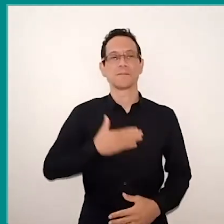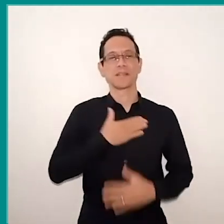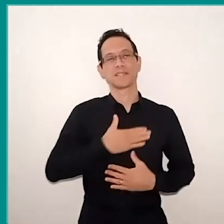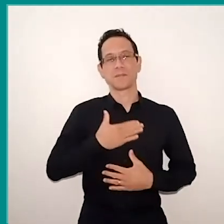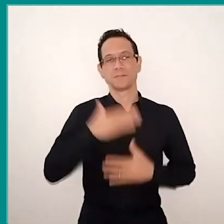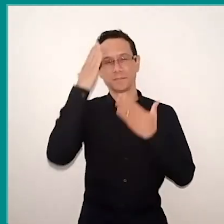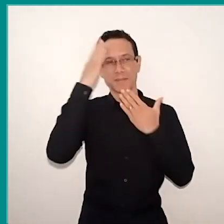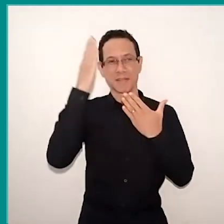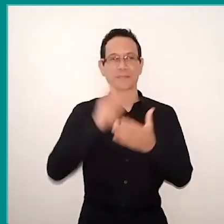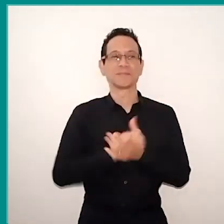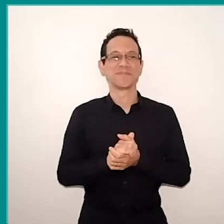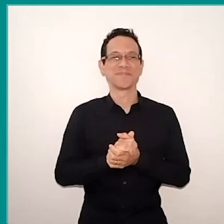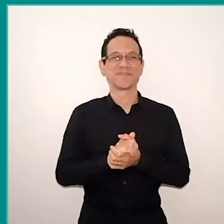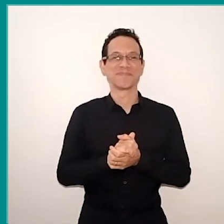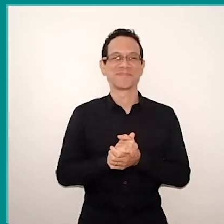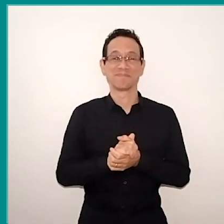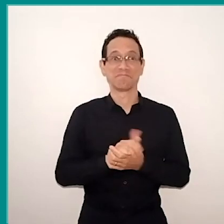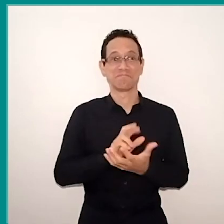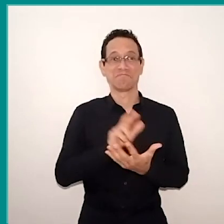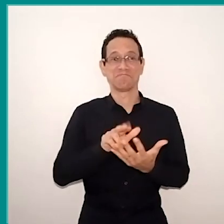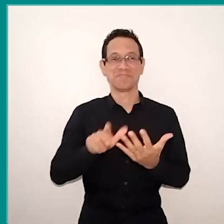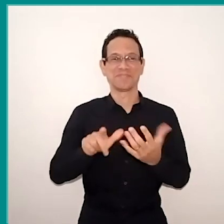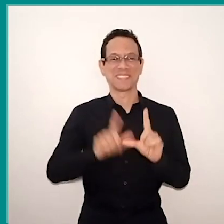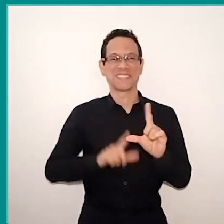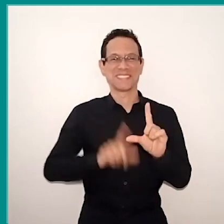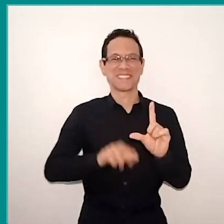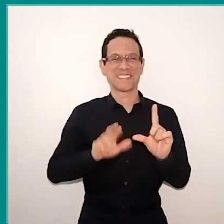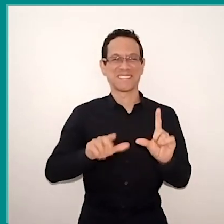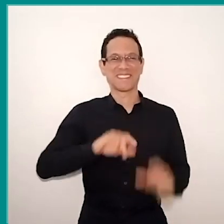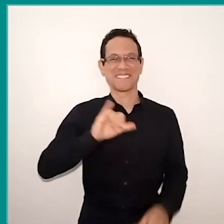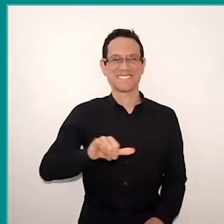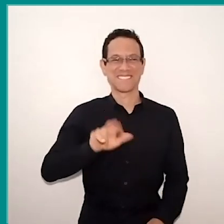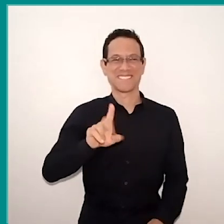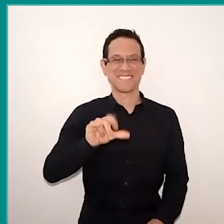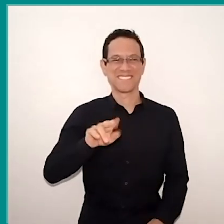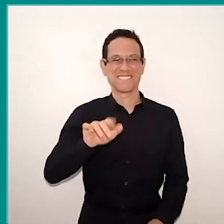Multiliteracies, see, Juliana? What a beauty to see a systematization made by you